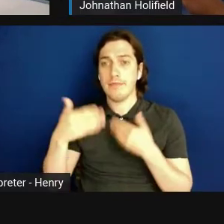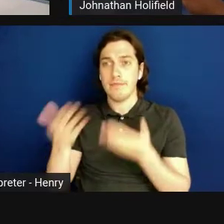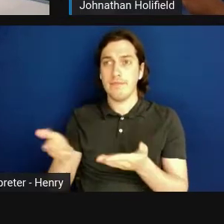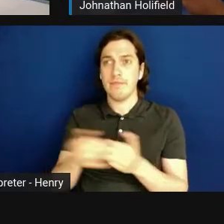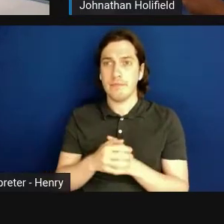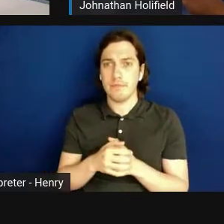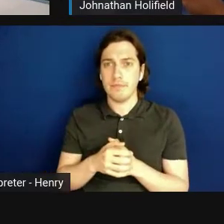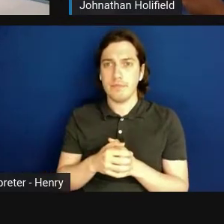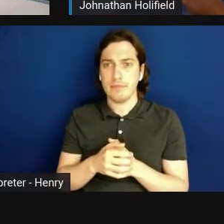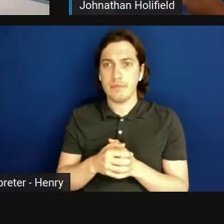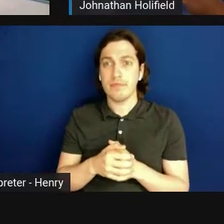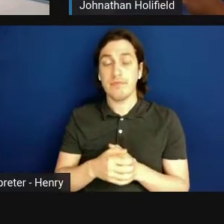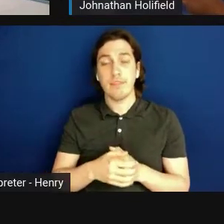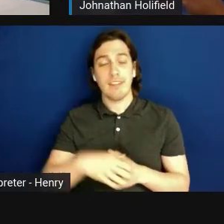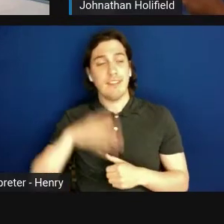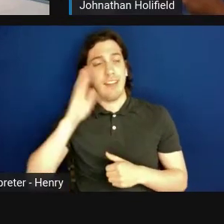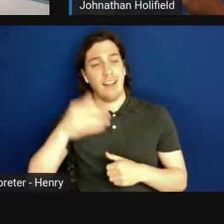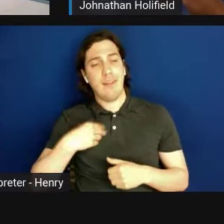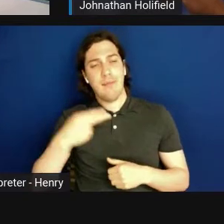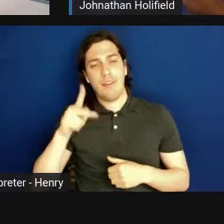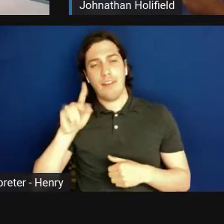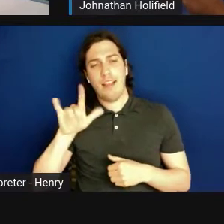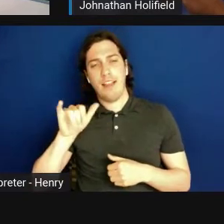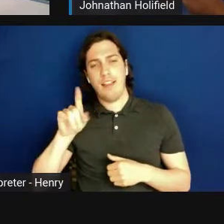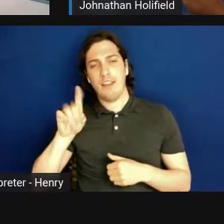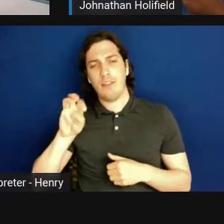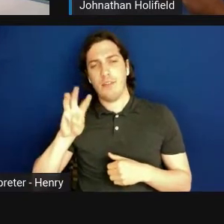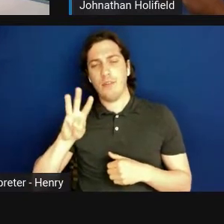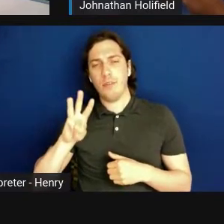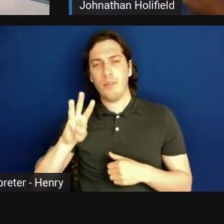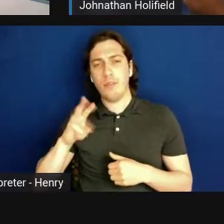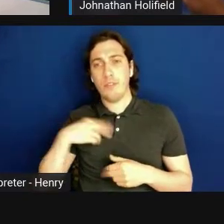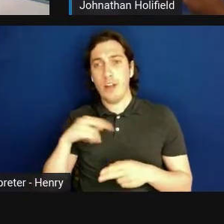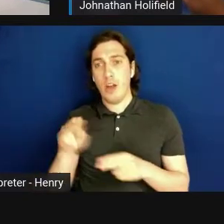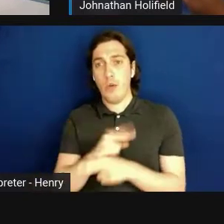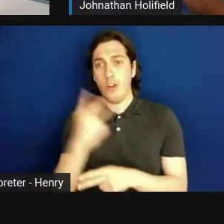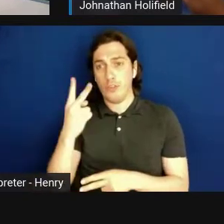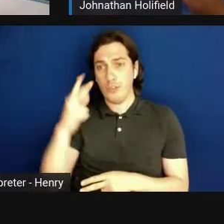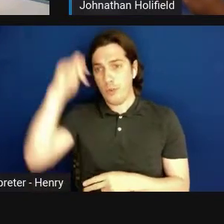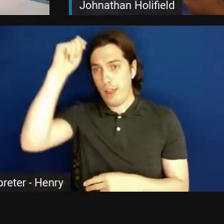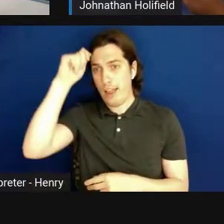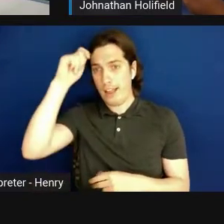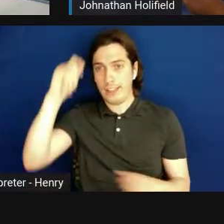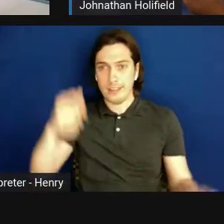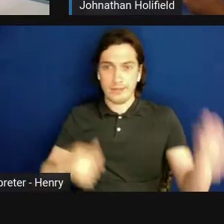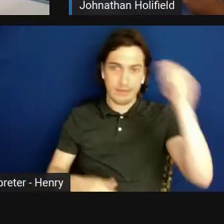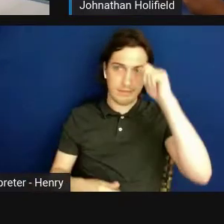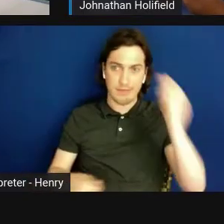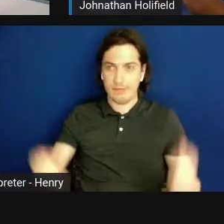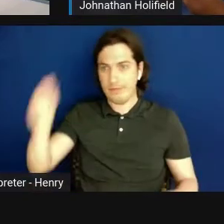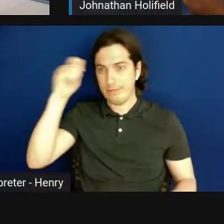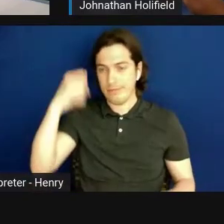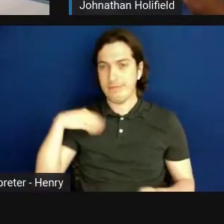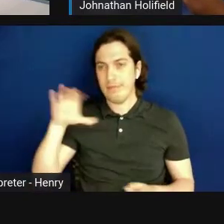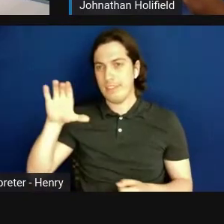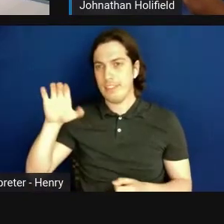Kelly Drew: Sure. So I'm Kelly Drew, and I wear two hats all the time. I'm the CEO of Be Cool Pharmaceutics,